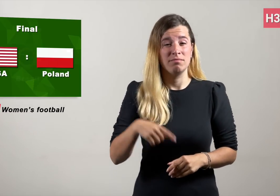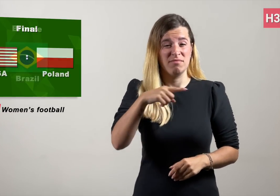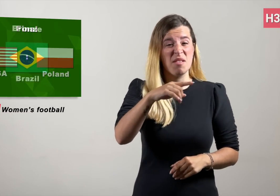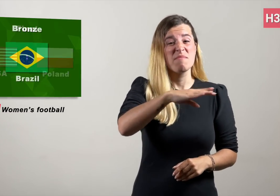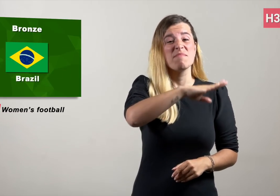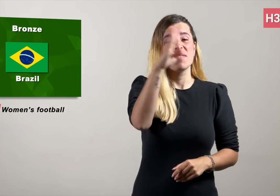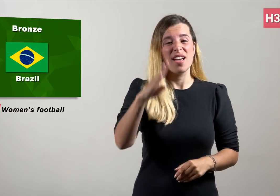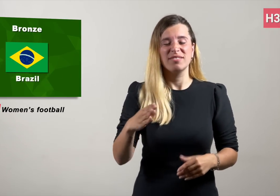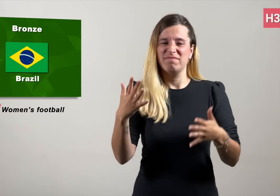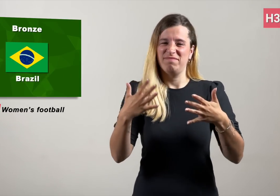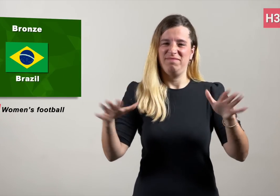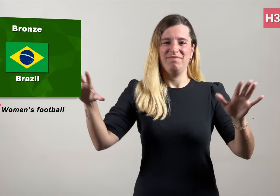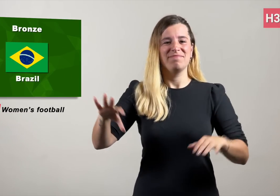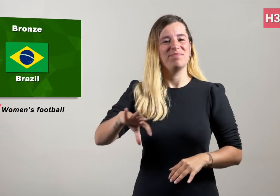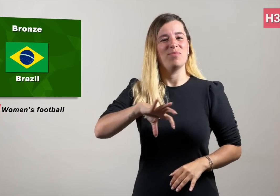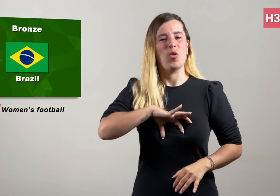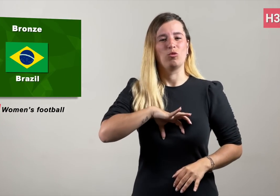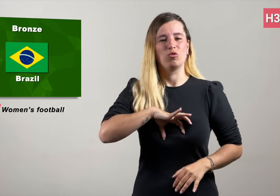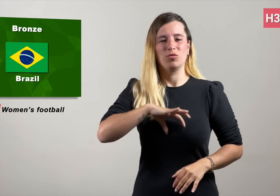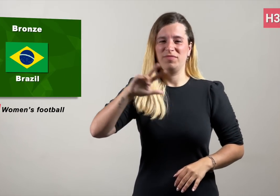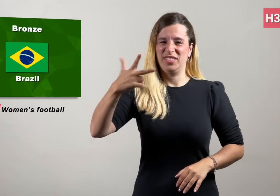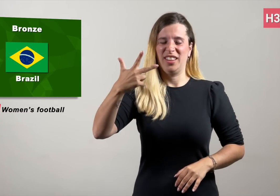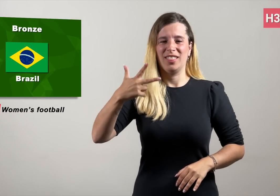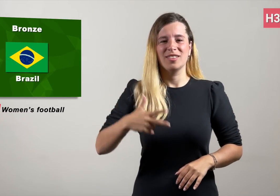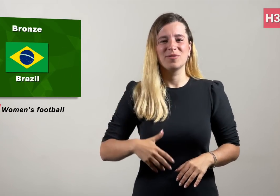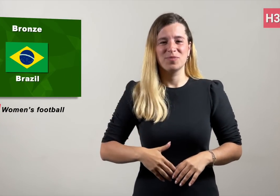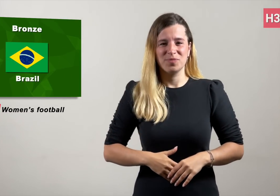The Brazil have settled for a bronze.